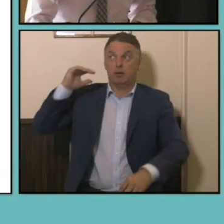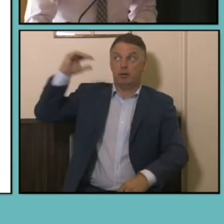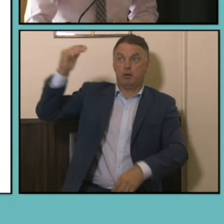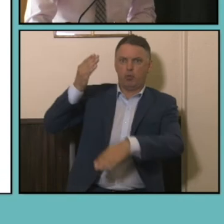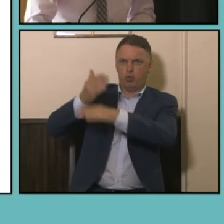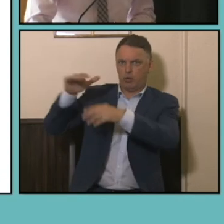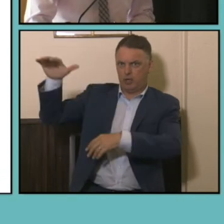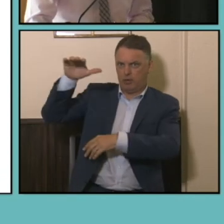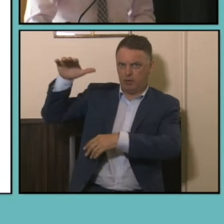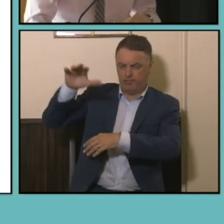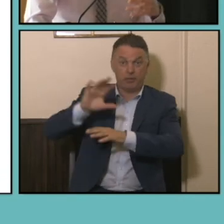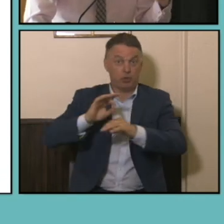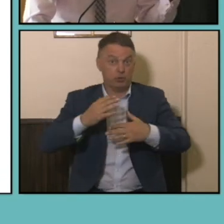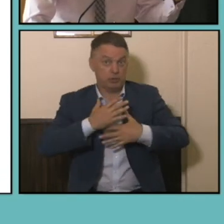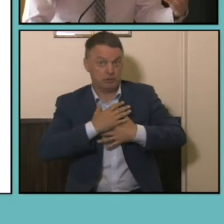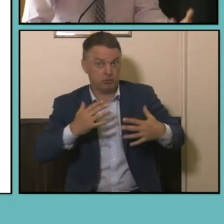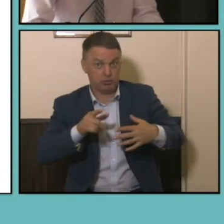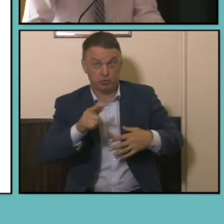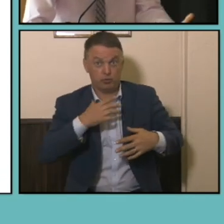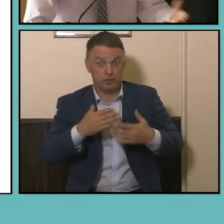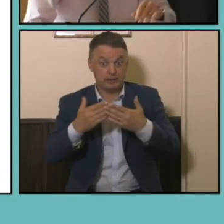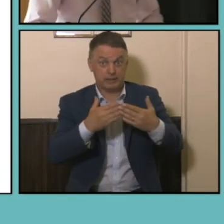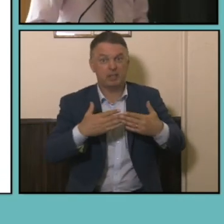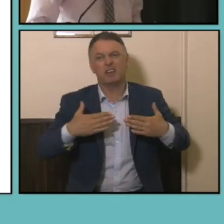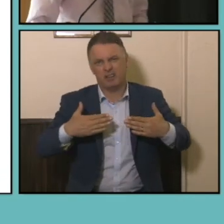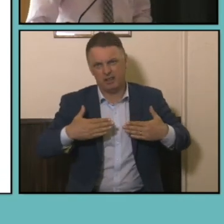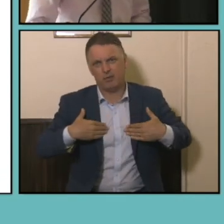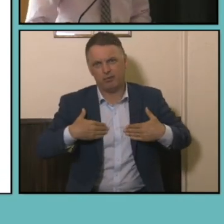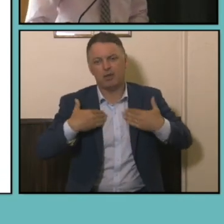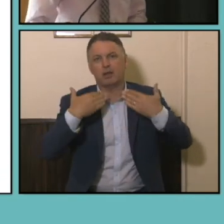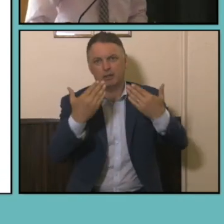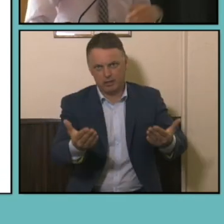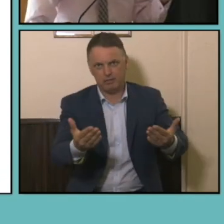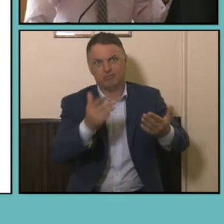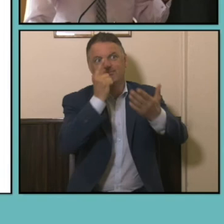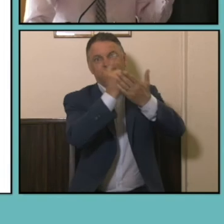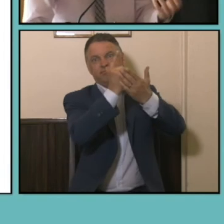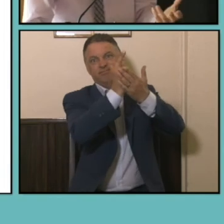unsurprisingly health areas feature prominently so especially anesthetists